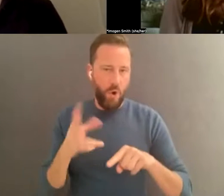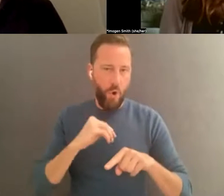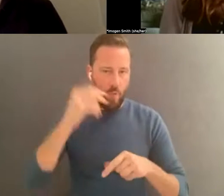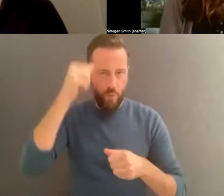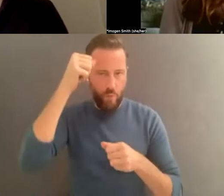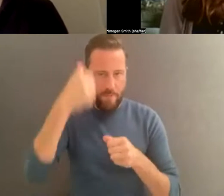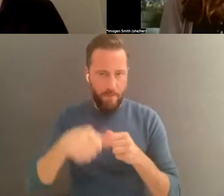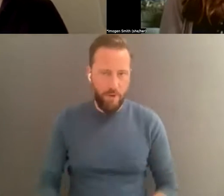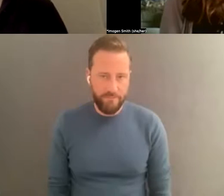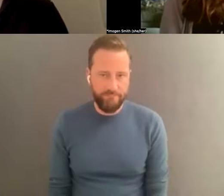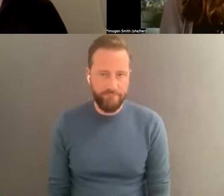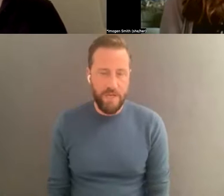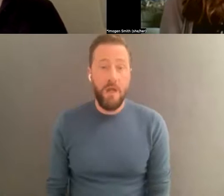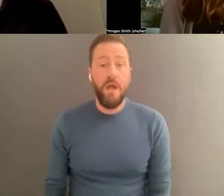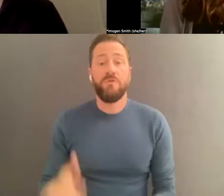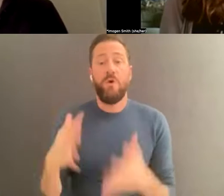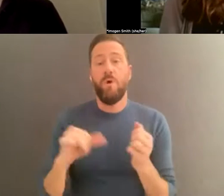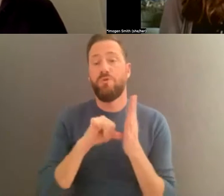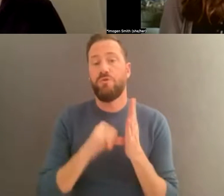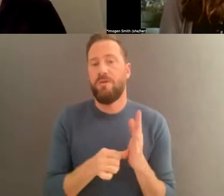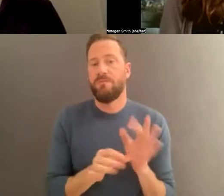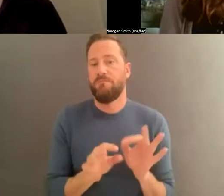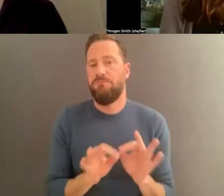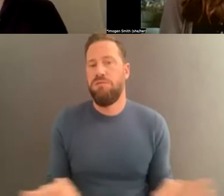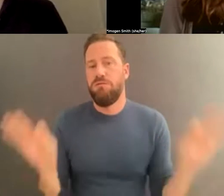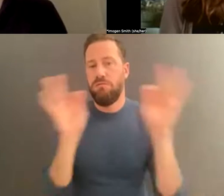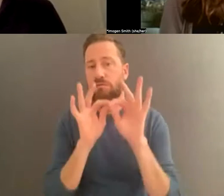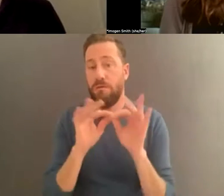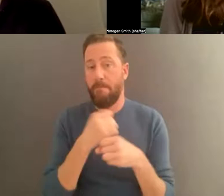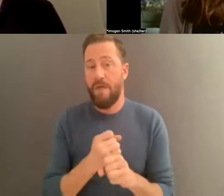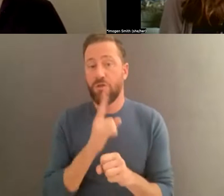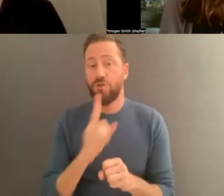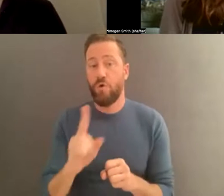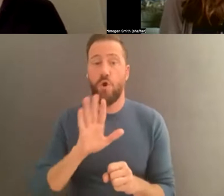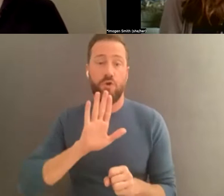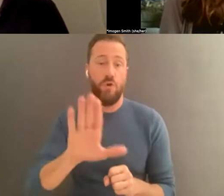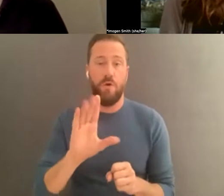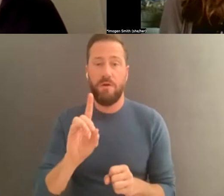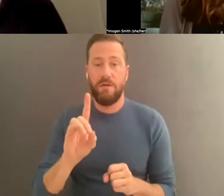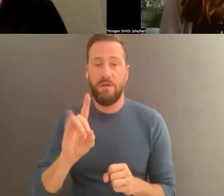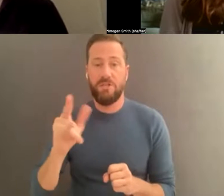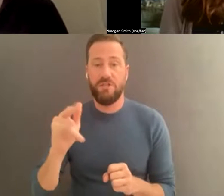the importance of making sure that your digital files are findable. So just like you want to